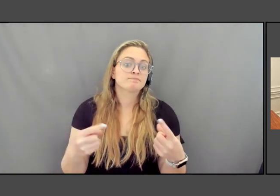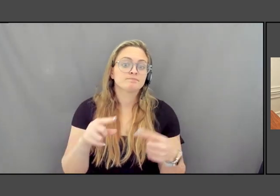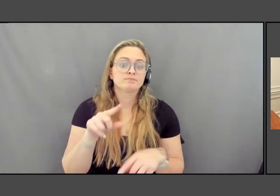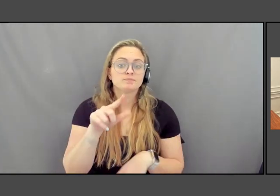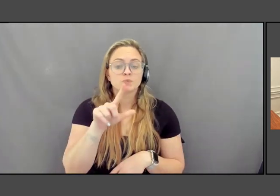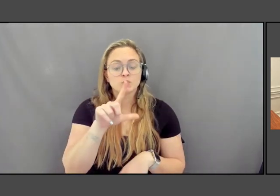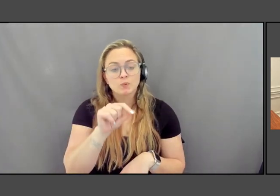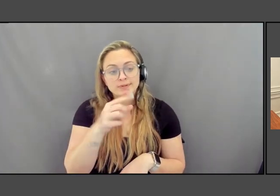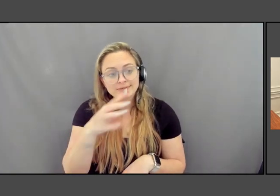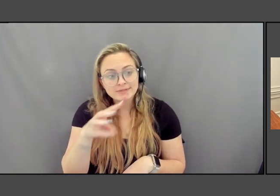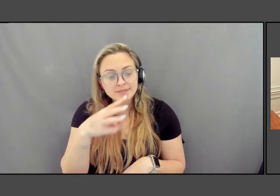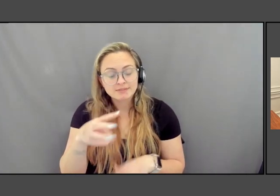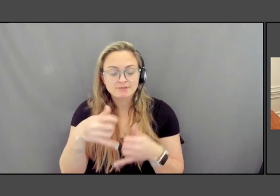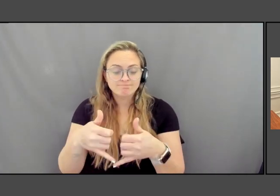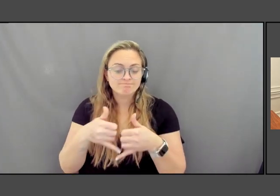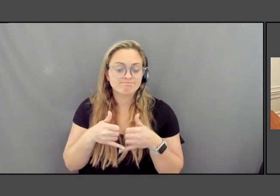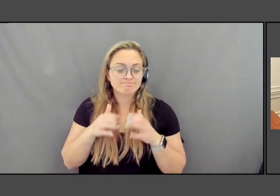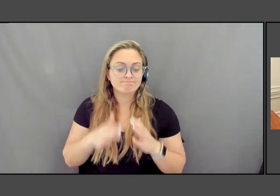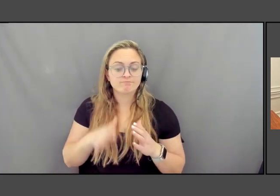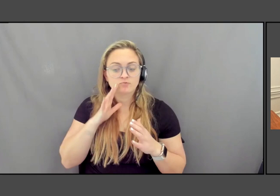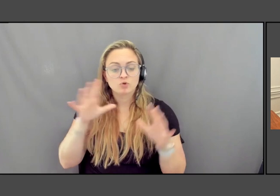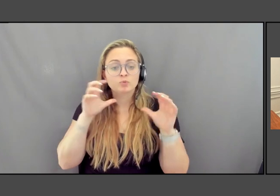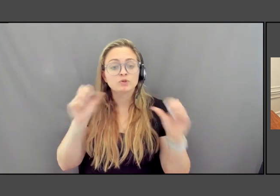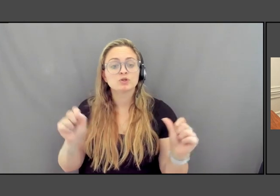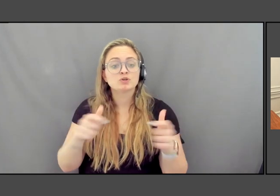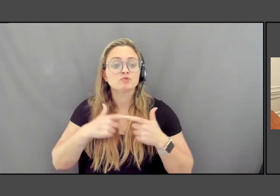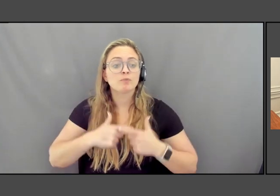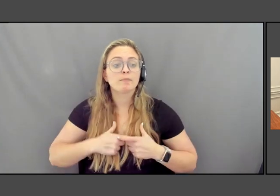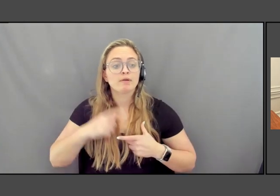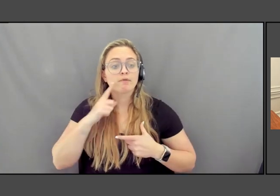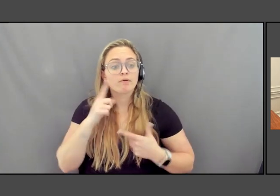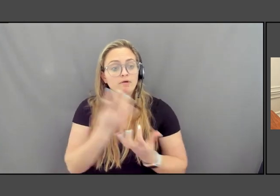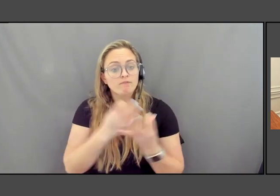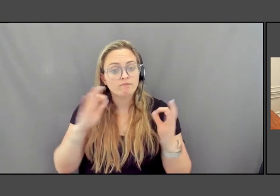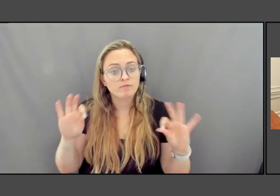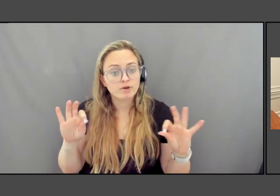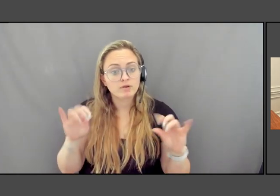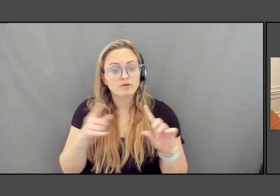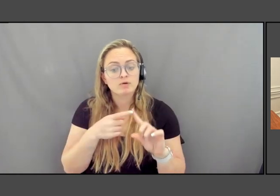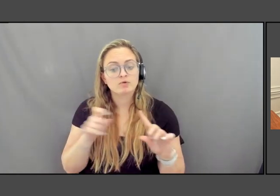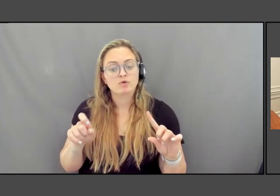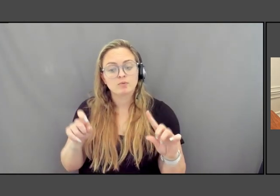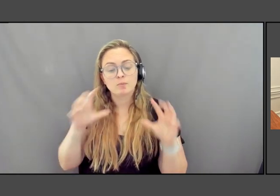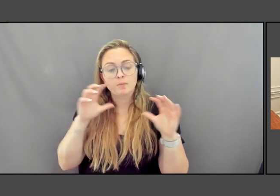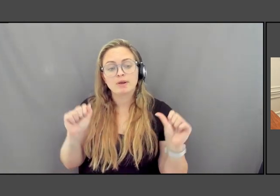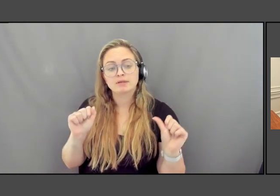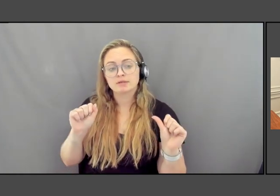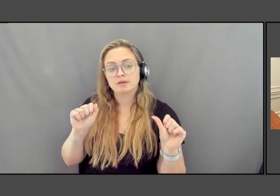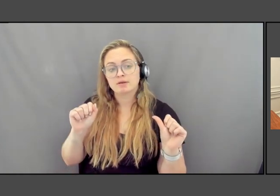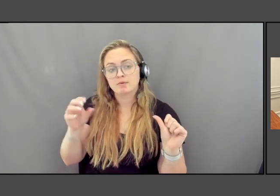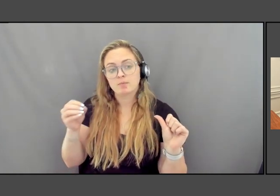of the Presidential Medal of Freedom, awarded by President Barack Obama, the nation's highest civilian honor.